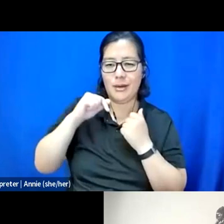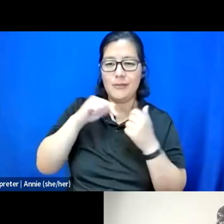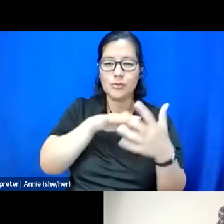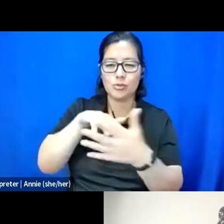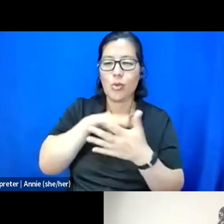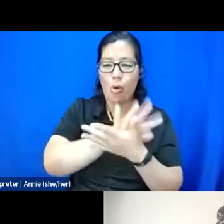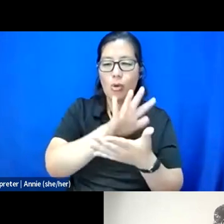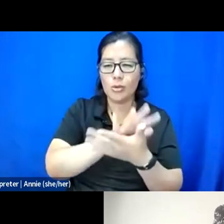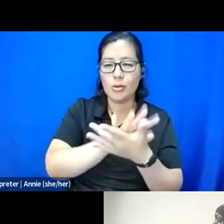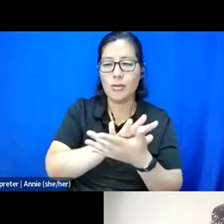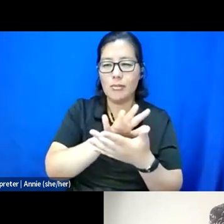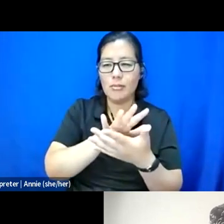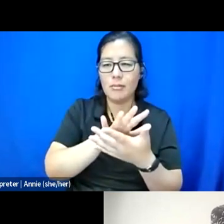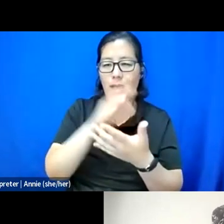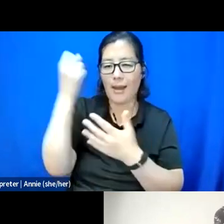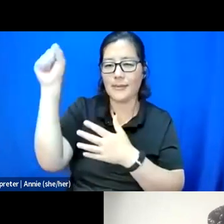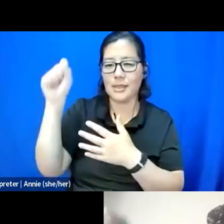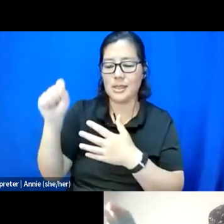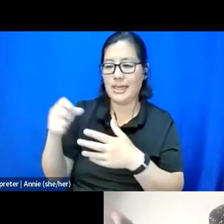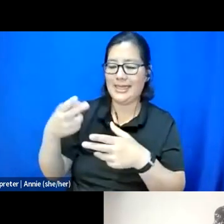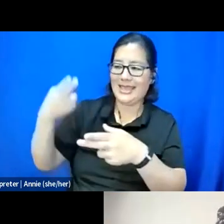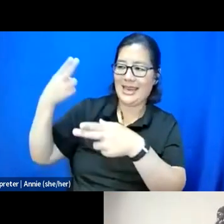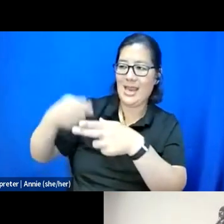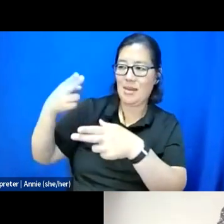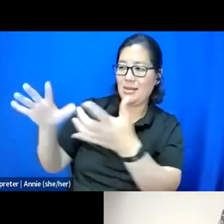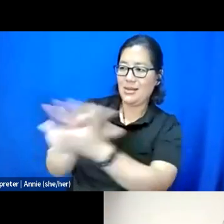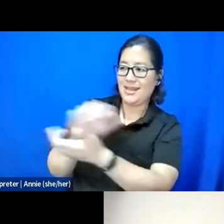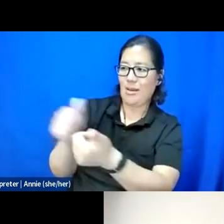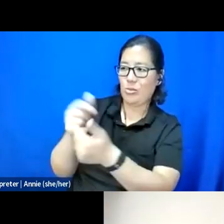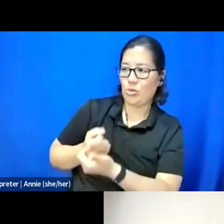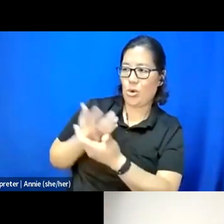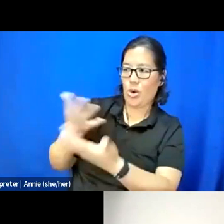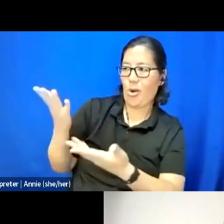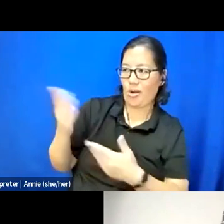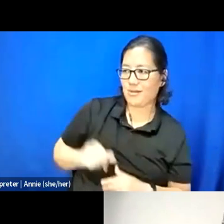is naming the damage inside the academy while tending to the wounds in the community.